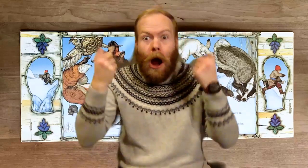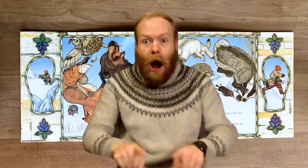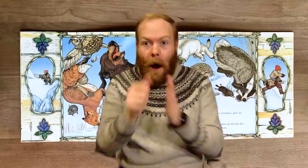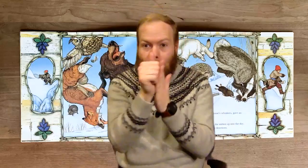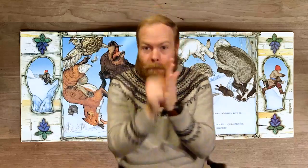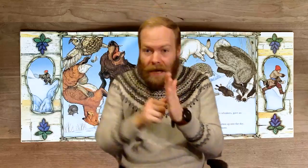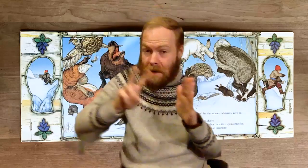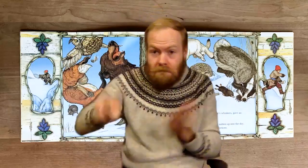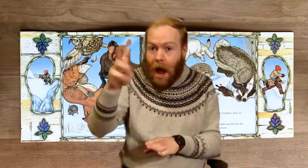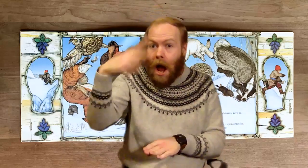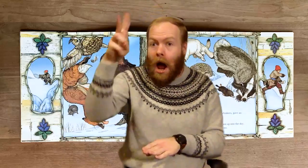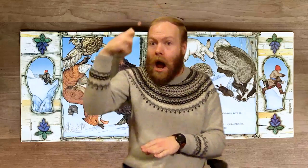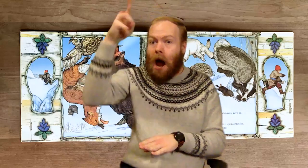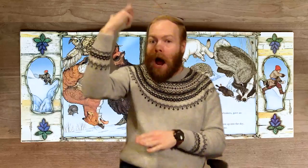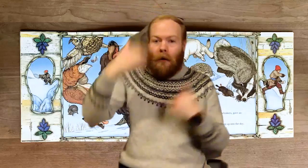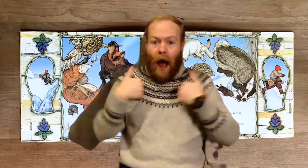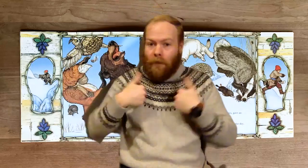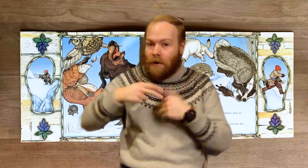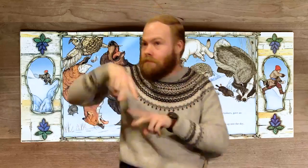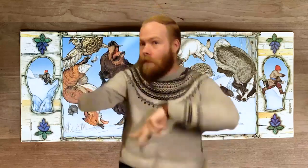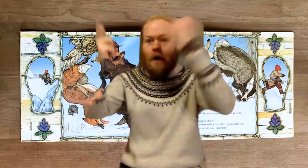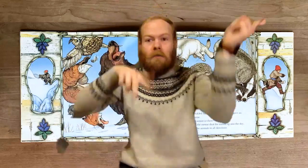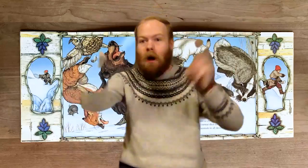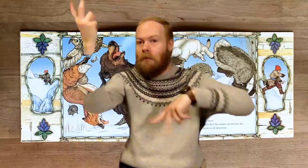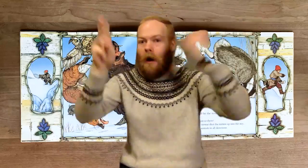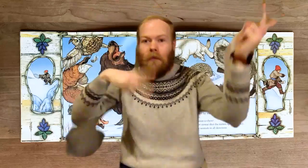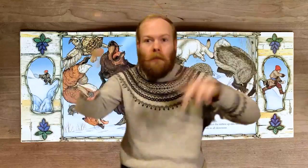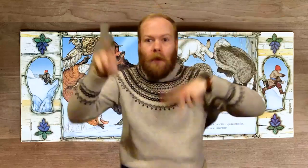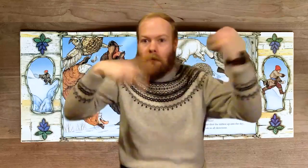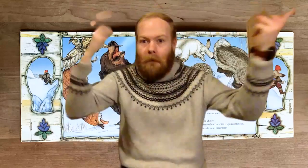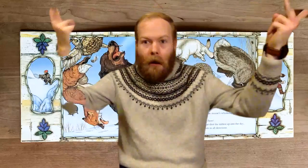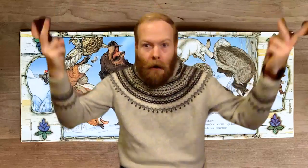The force of the sneeze shot the mitten up into the sky, and scattered the animals in all directions.